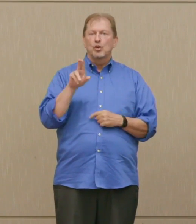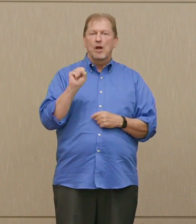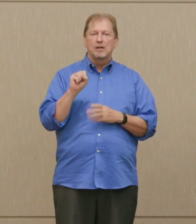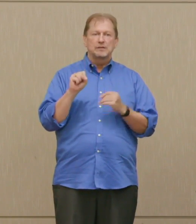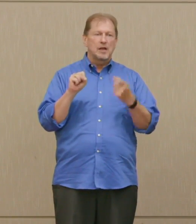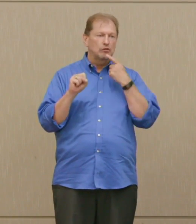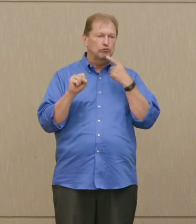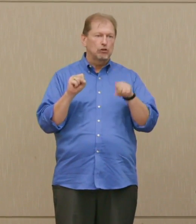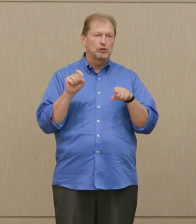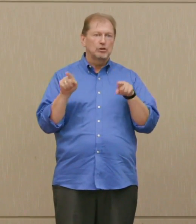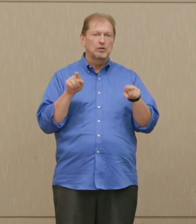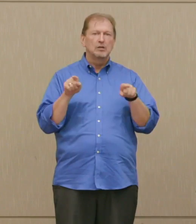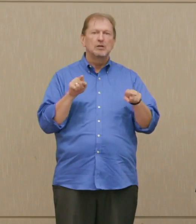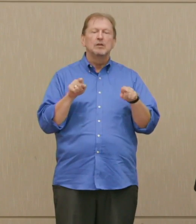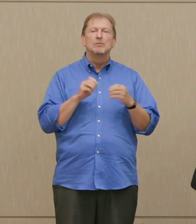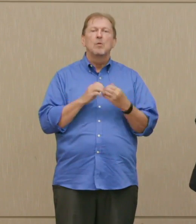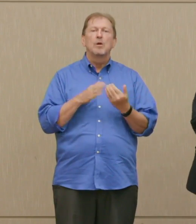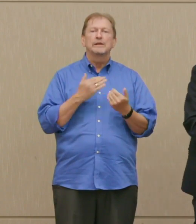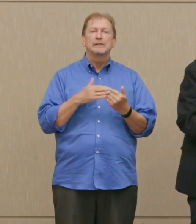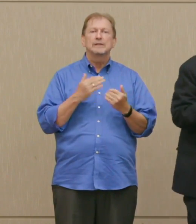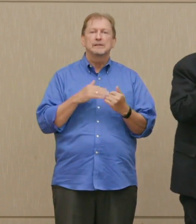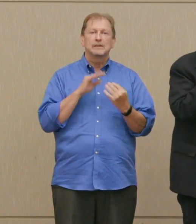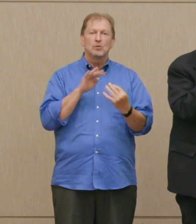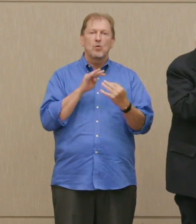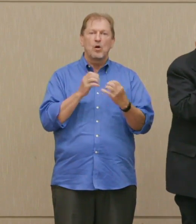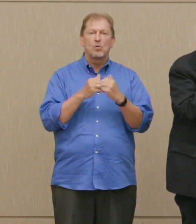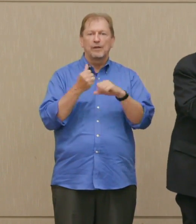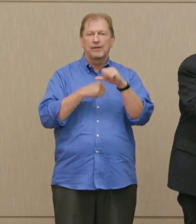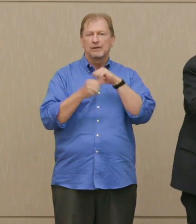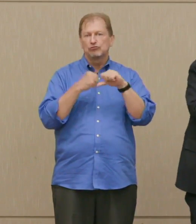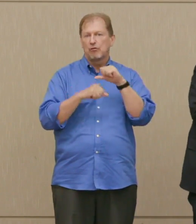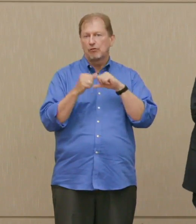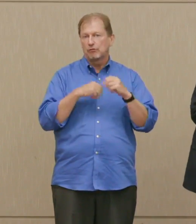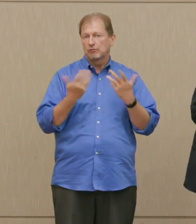may have more easily engaged in direct confrontational, as opposed to proxy wars.